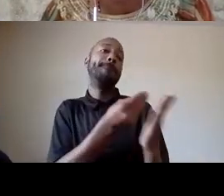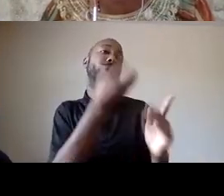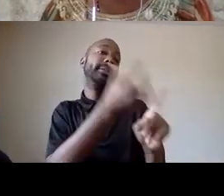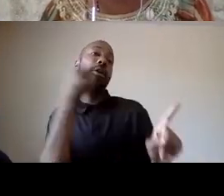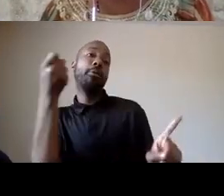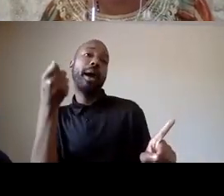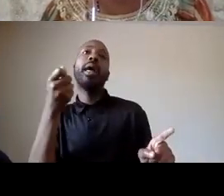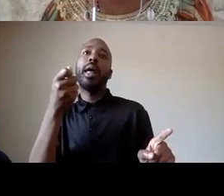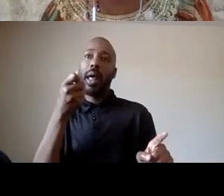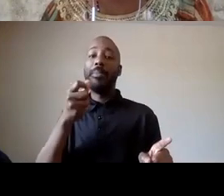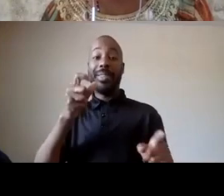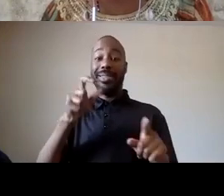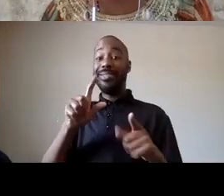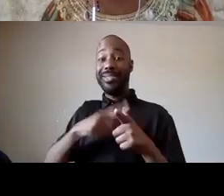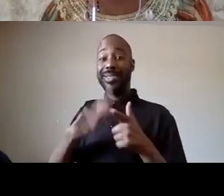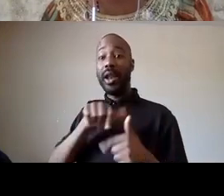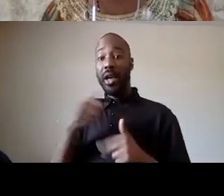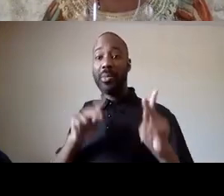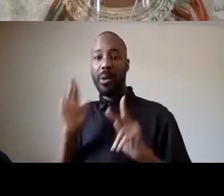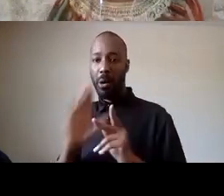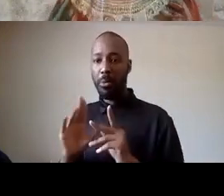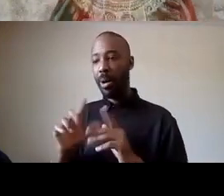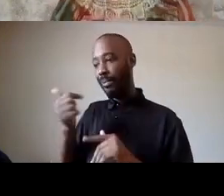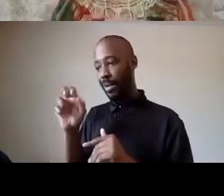how about reallocate police resources and retrain